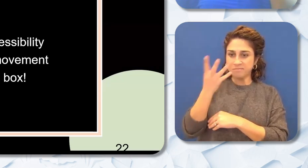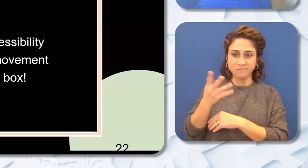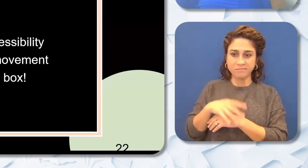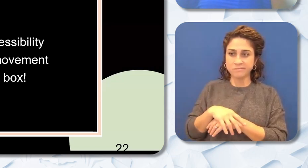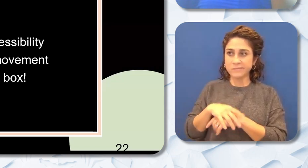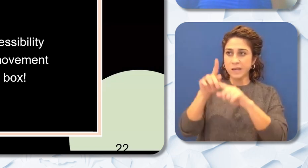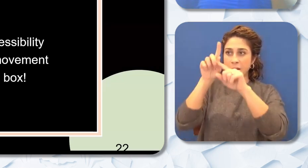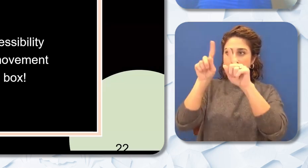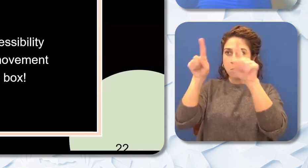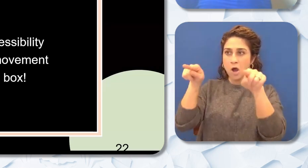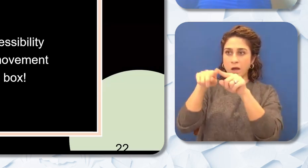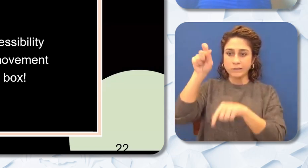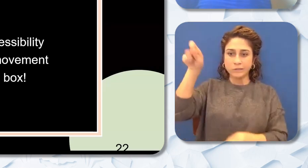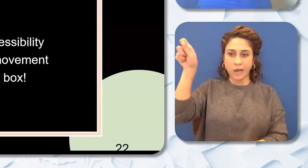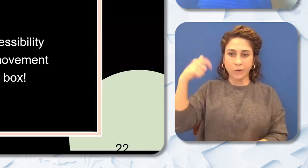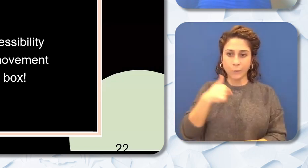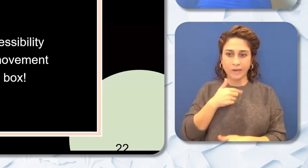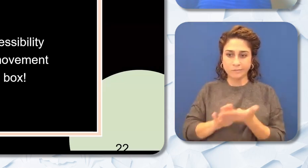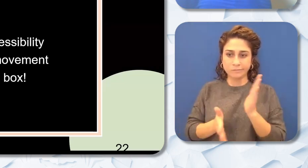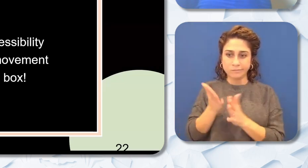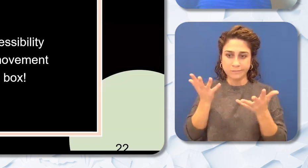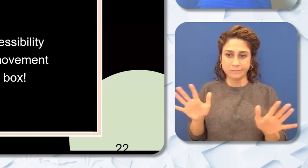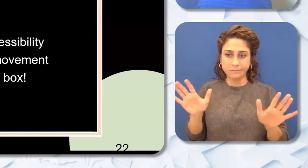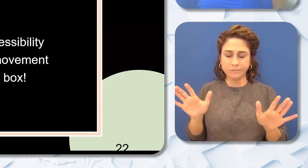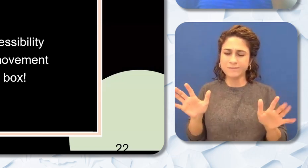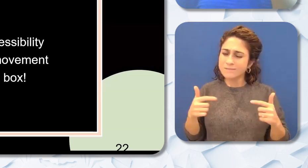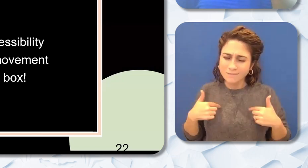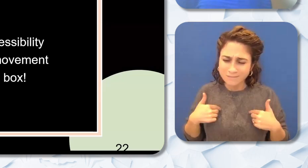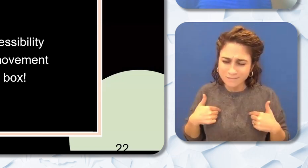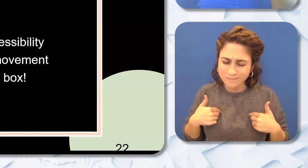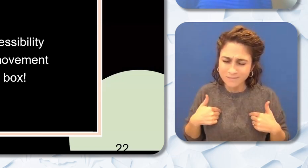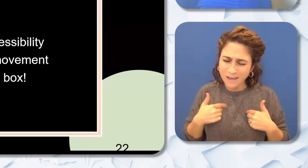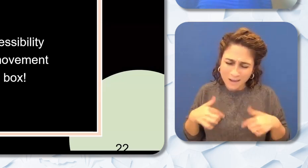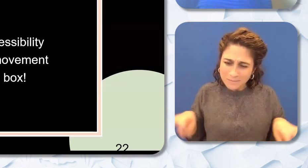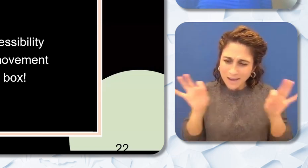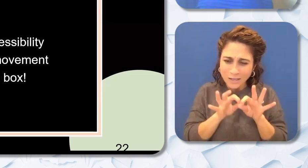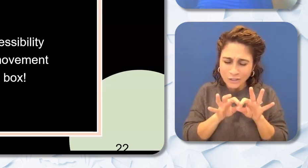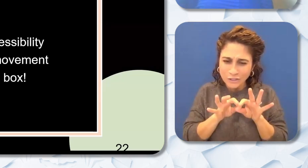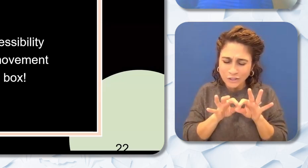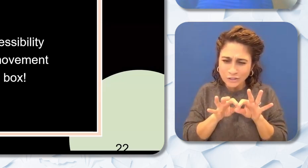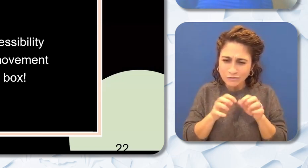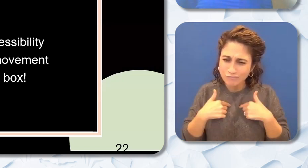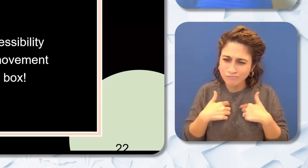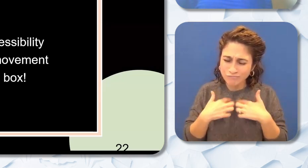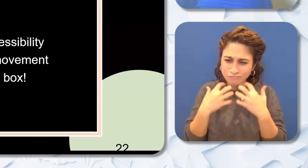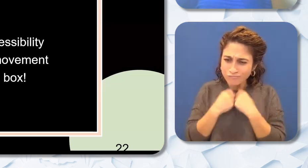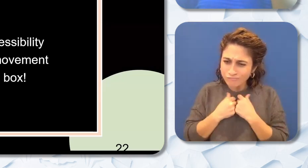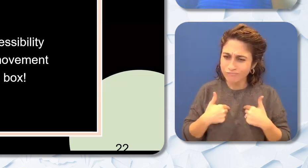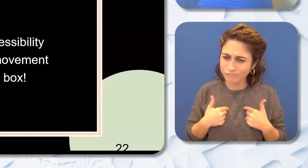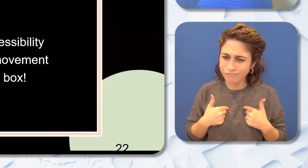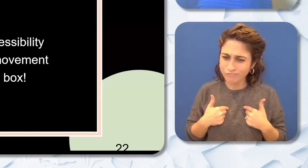than just a check the box. I matter. All African American Black teachers educators around the world